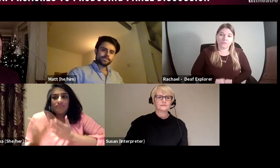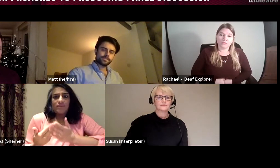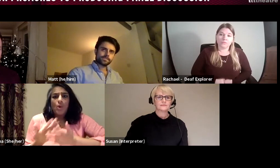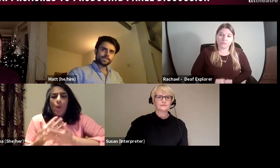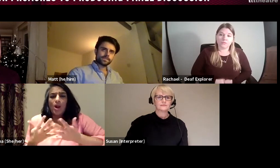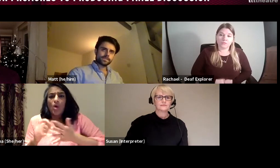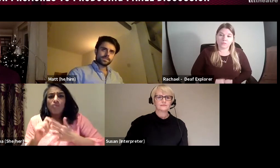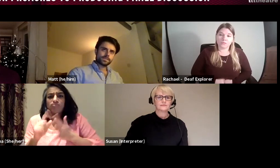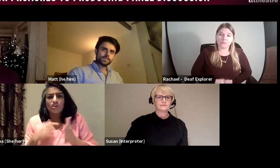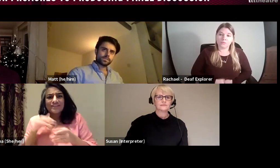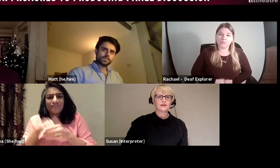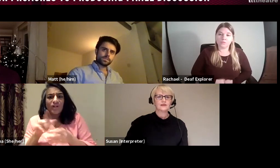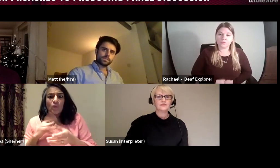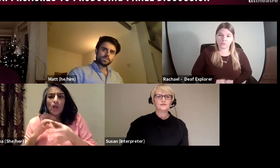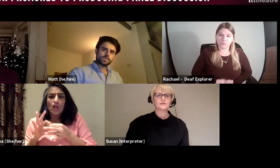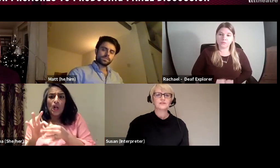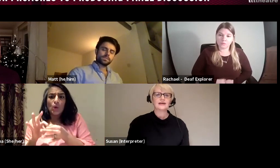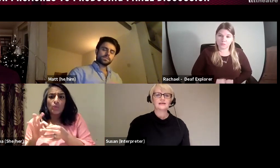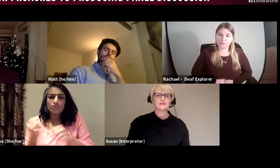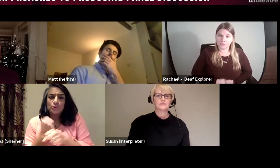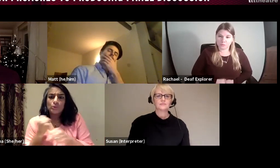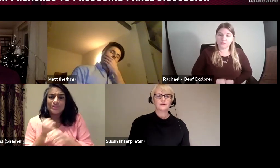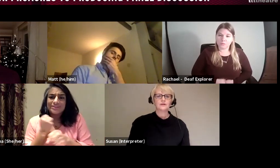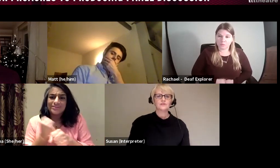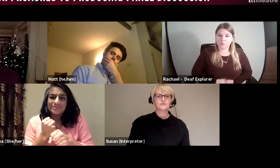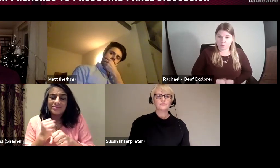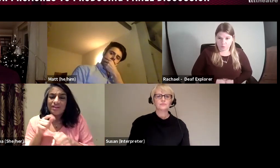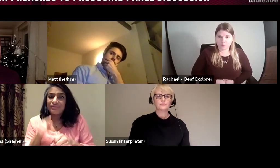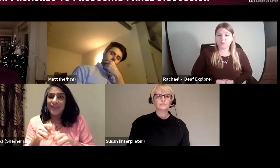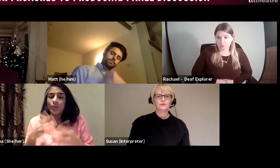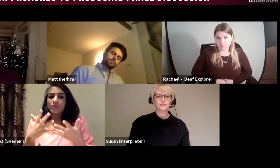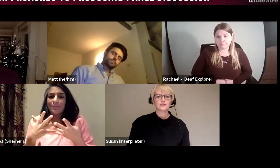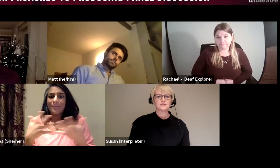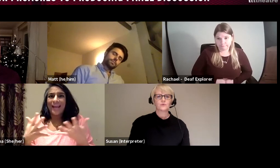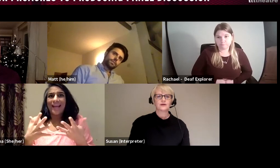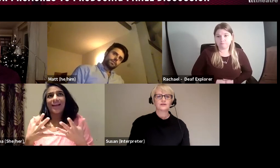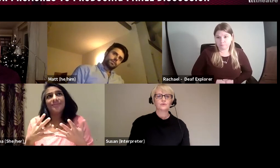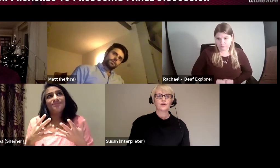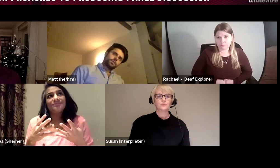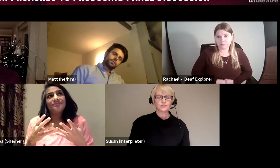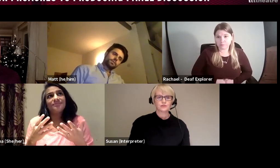If I could add, a lot of projects where you co-produce,